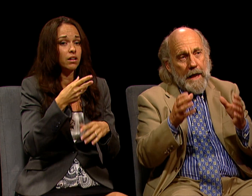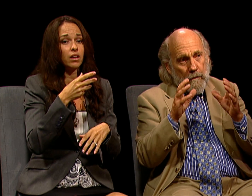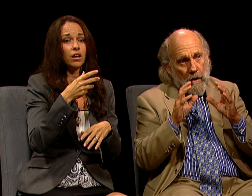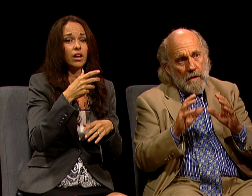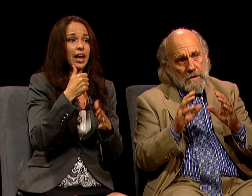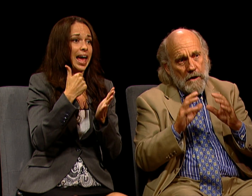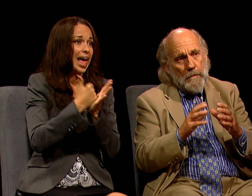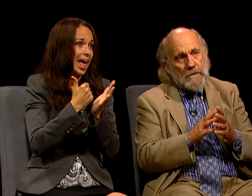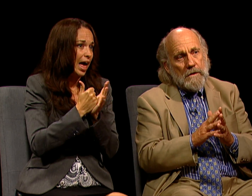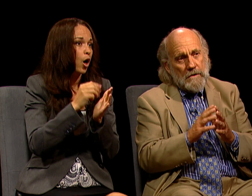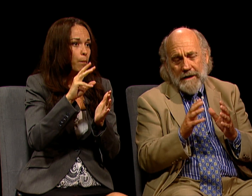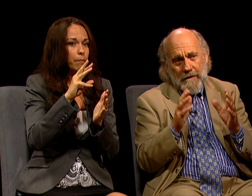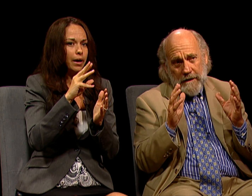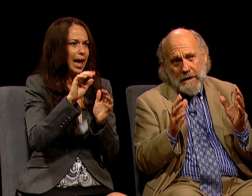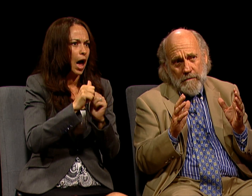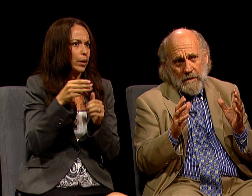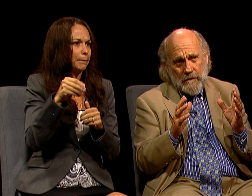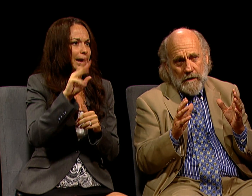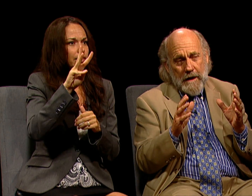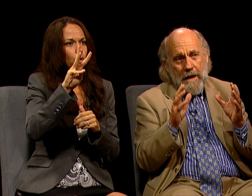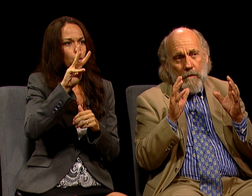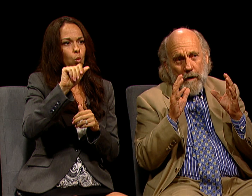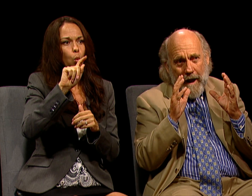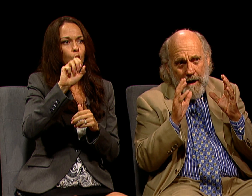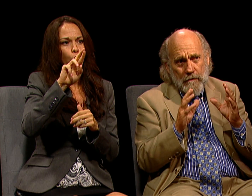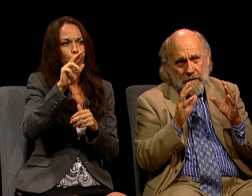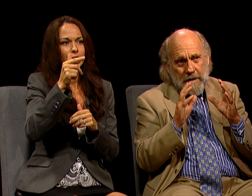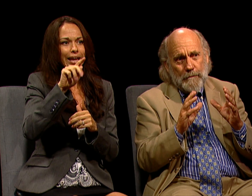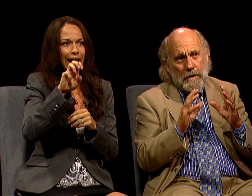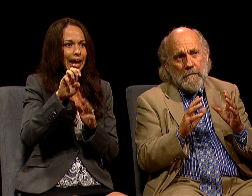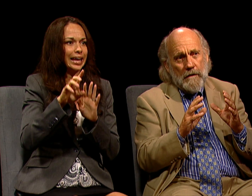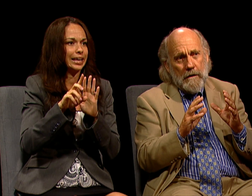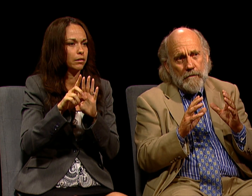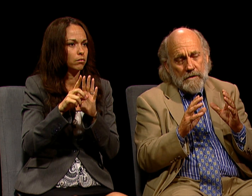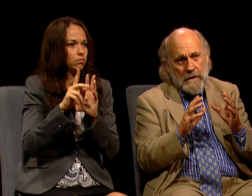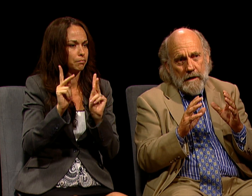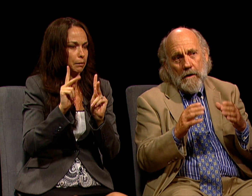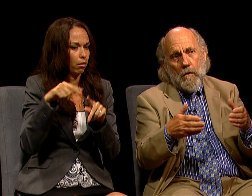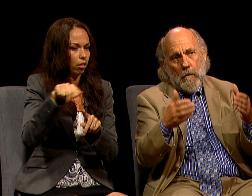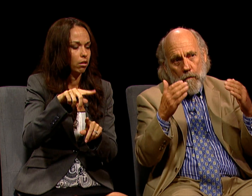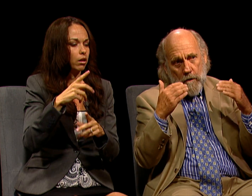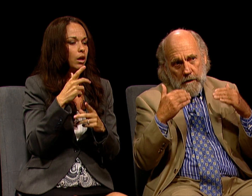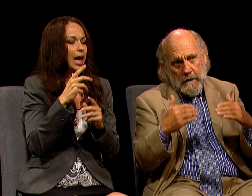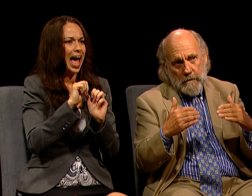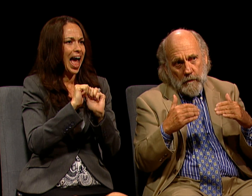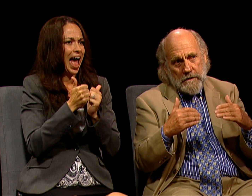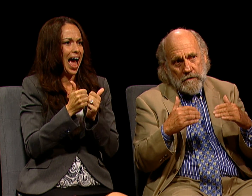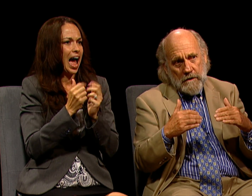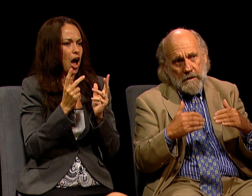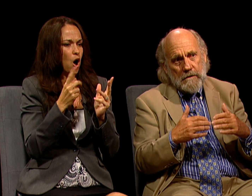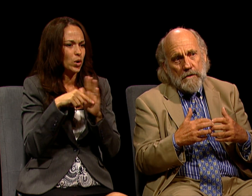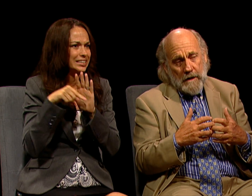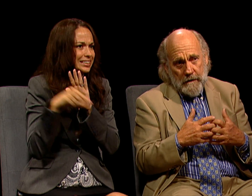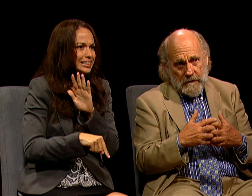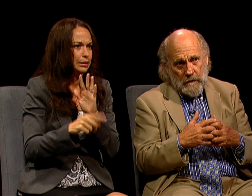AND IT WILL ALSO HELP US UNDERSTAND A KEY MYSTERY, HOW DEEPLY INVOLVED WAS HE OR WAS IT JUST HIS LIEUTENANTS